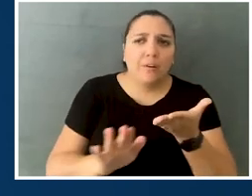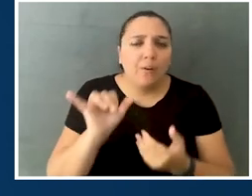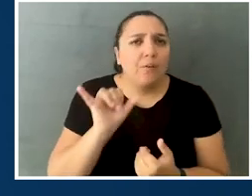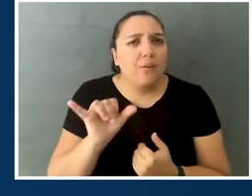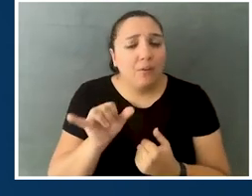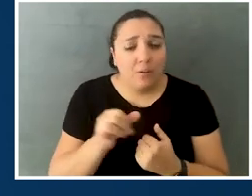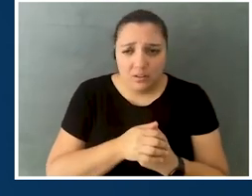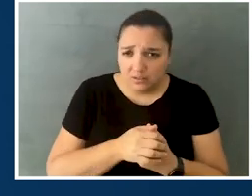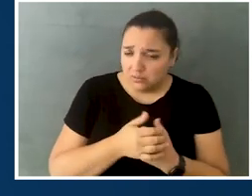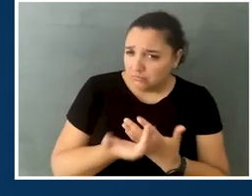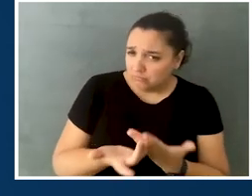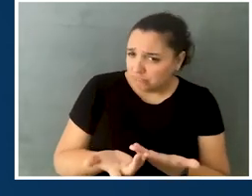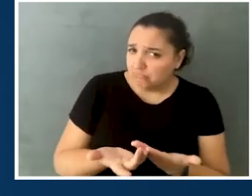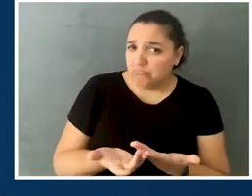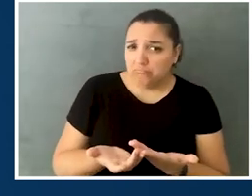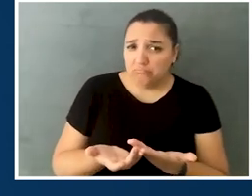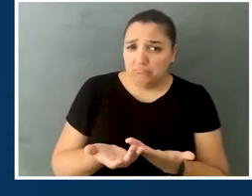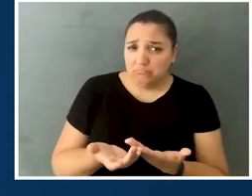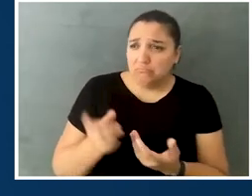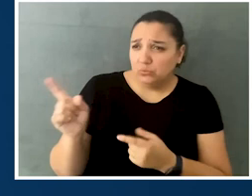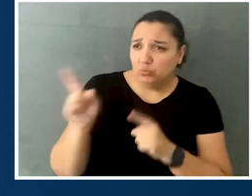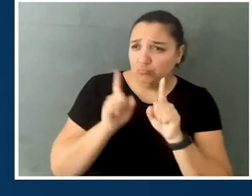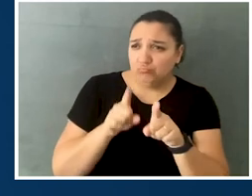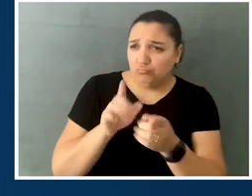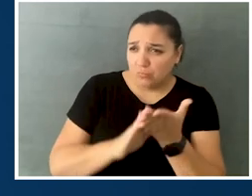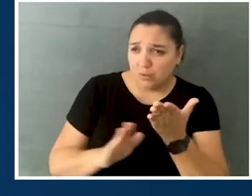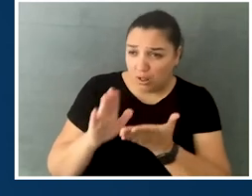Did you have any other experiences at the college that you attended